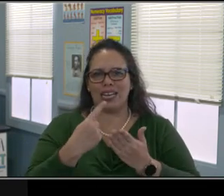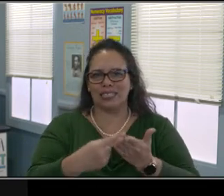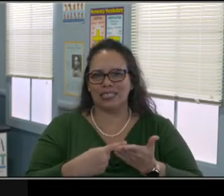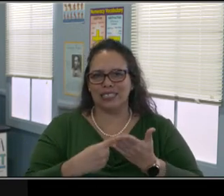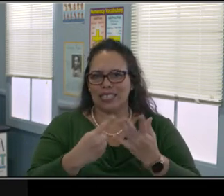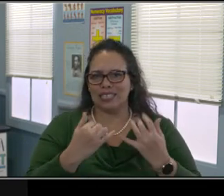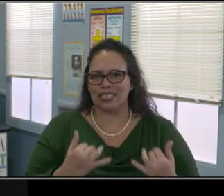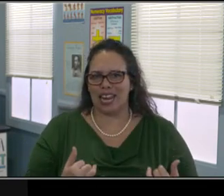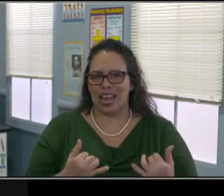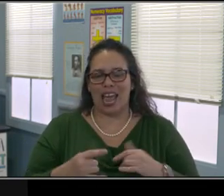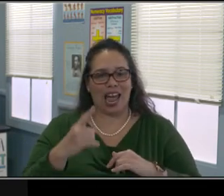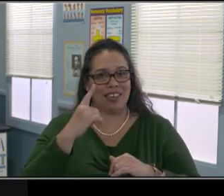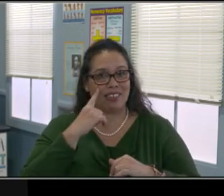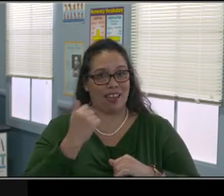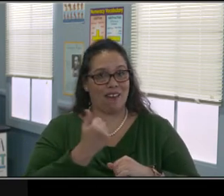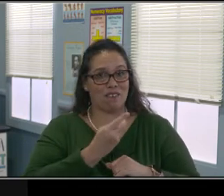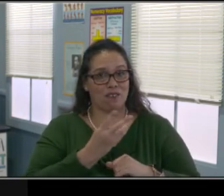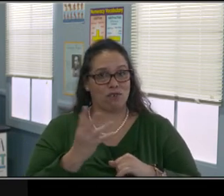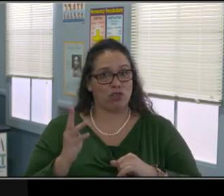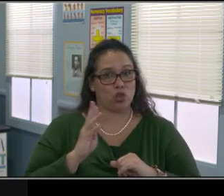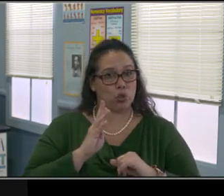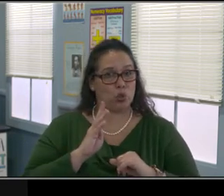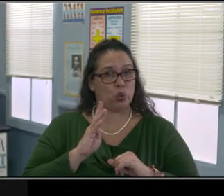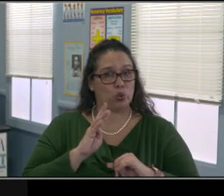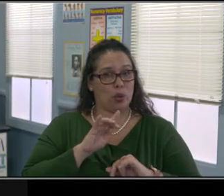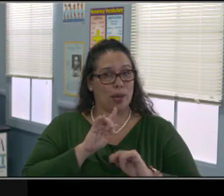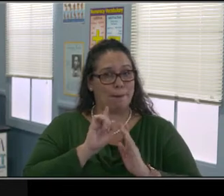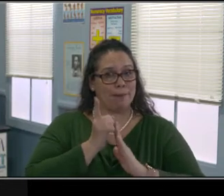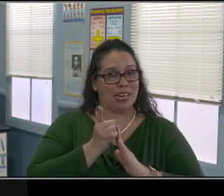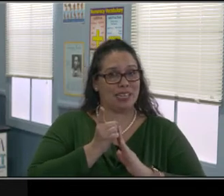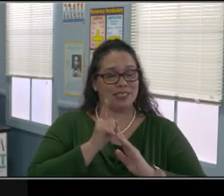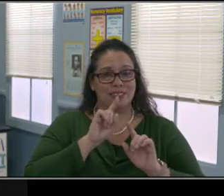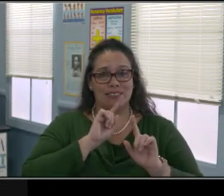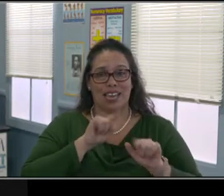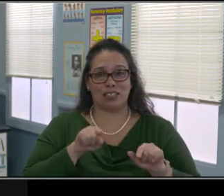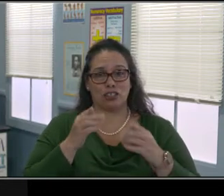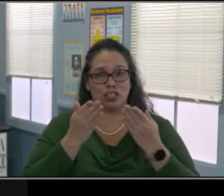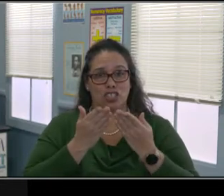to talk about, to look at and to really focus on in general.